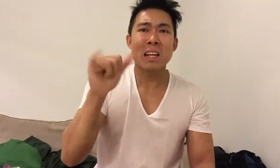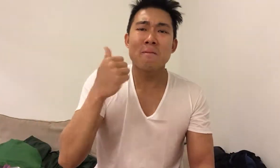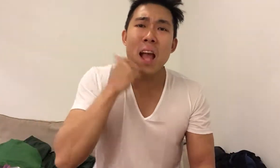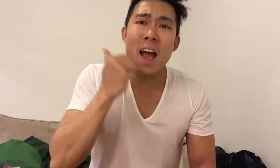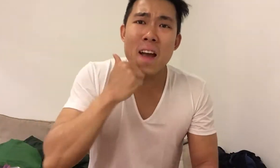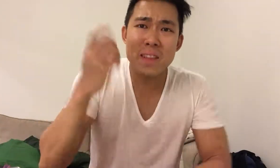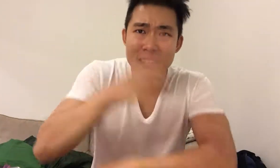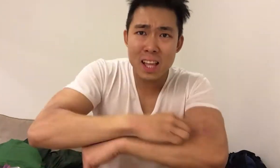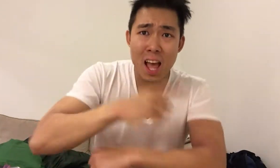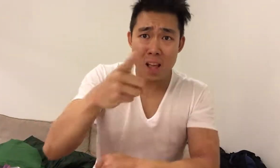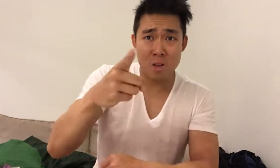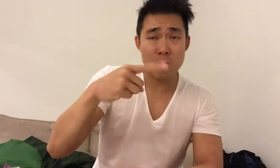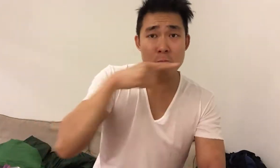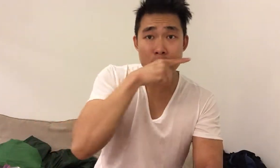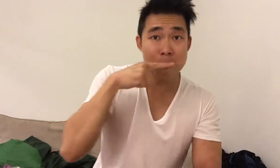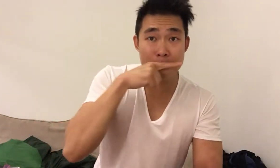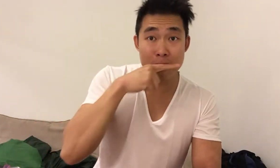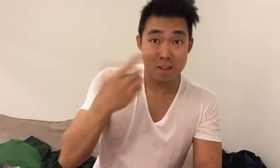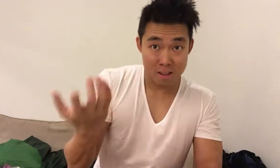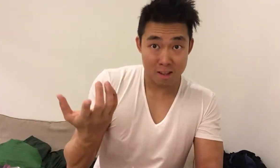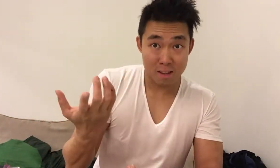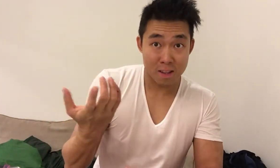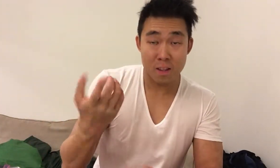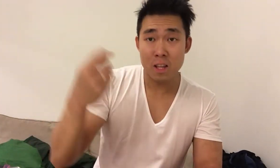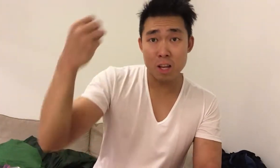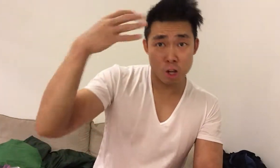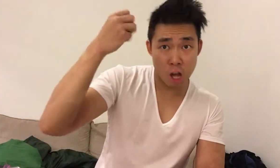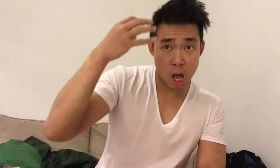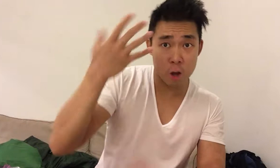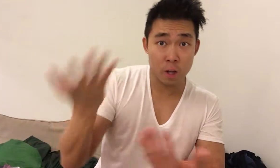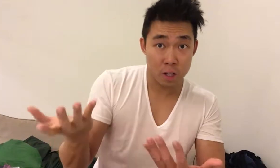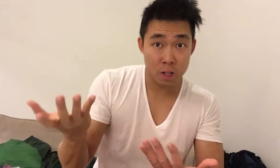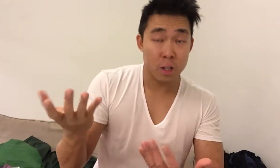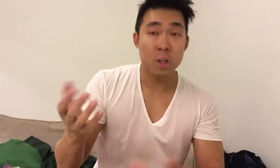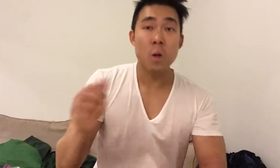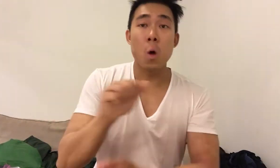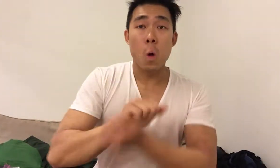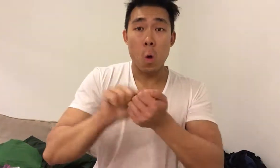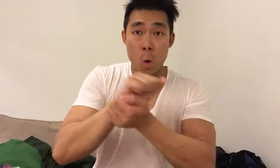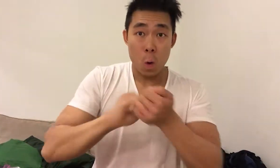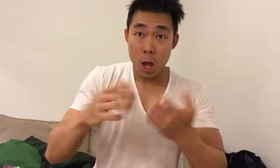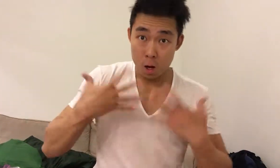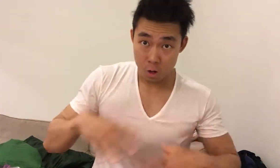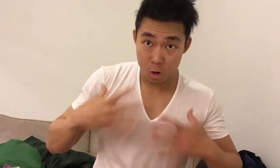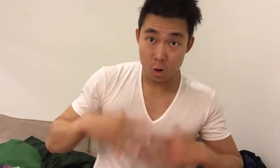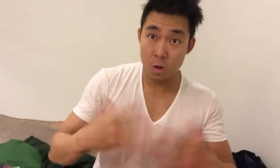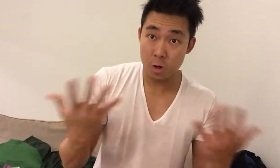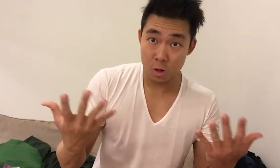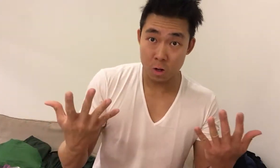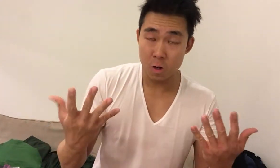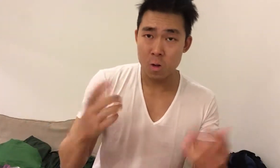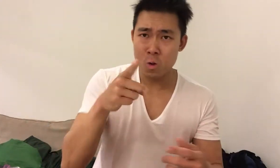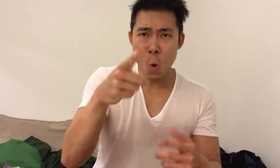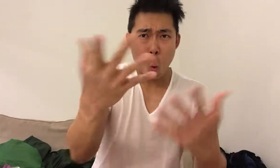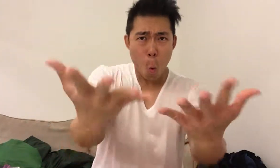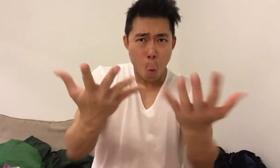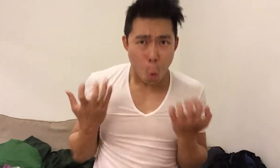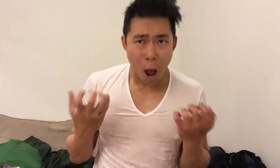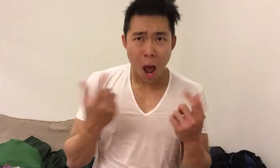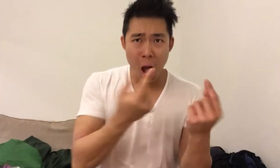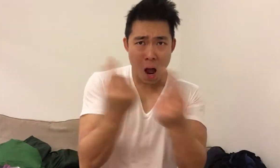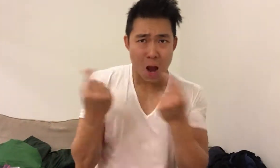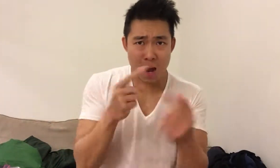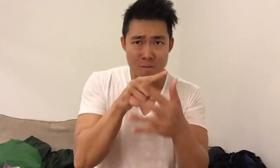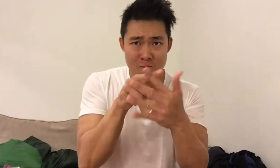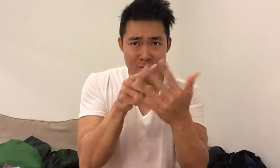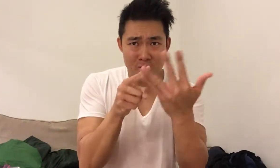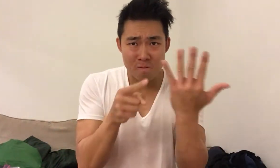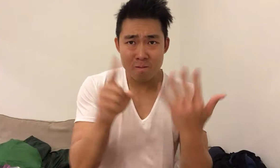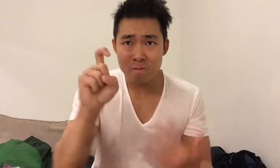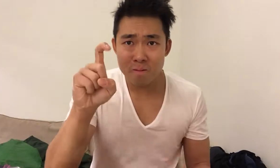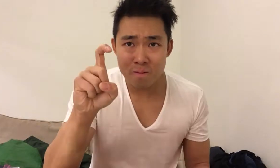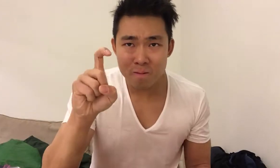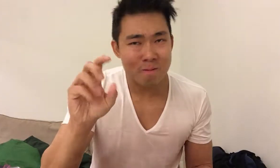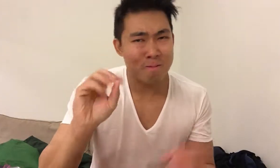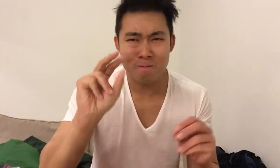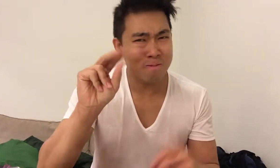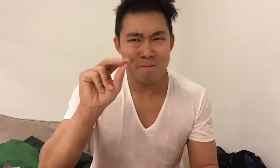For instance, you brush your teeth, shower, and wash clothings on a regular basis. Do we truly want to do these things? No.